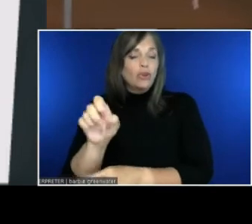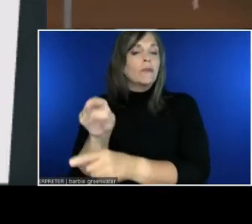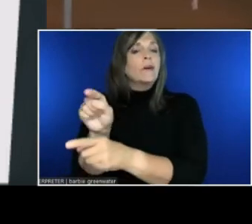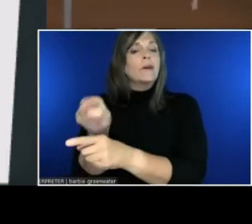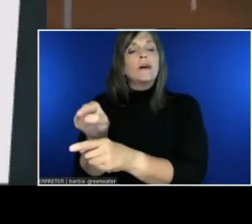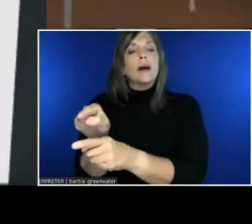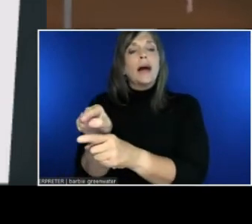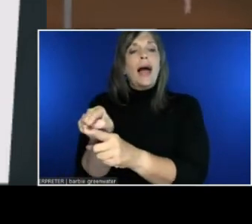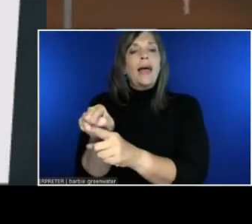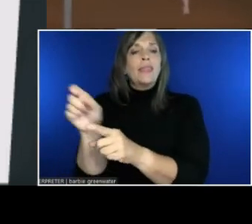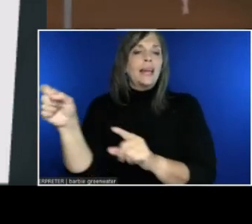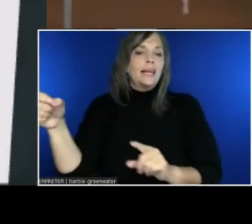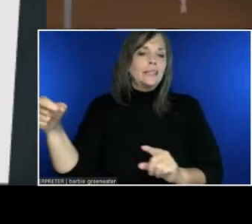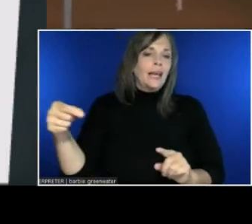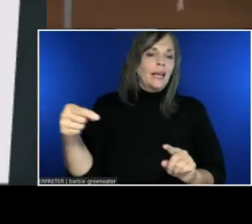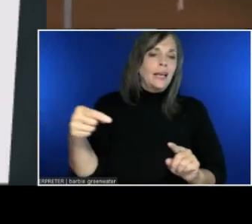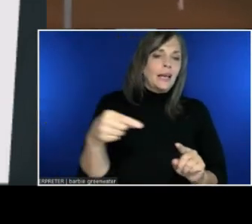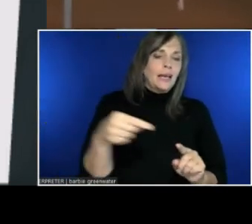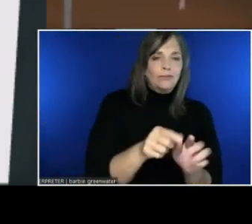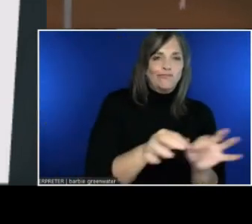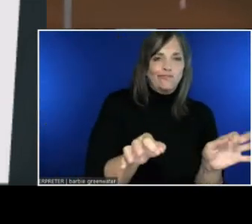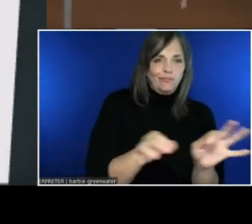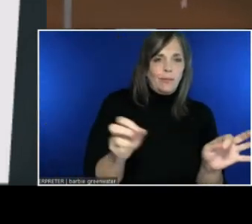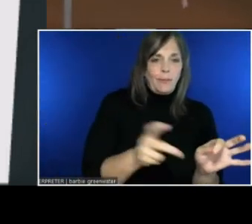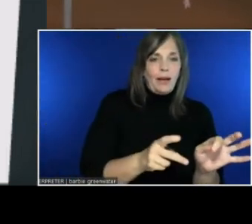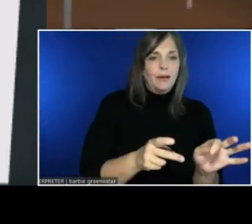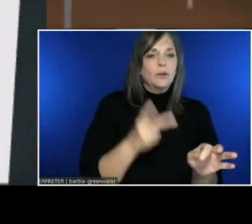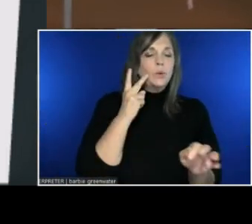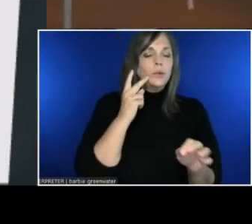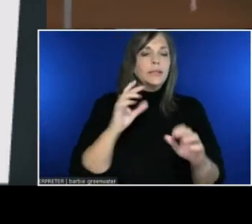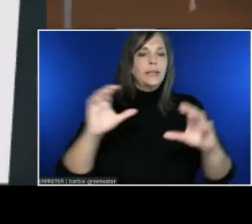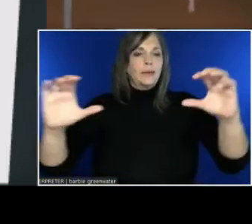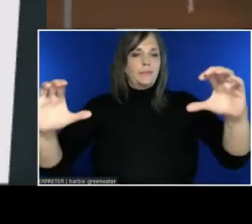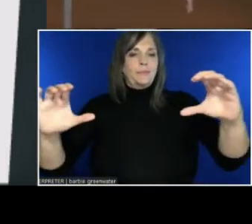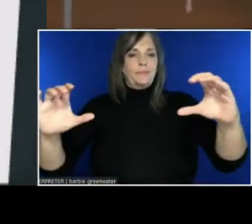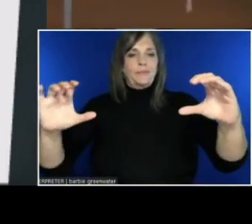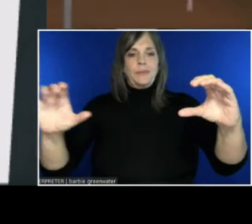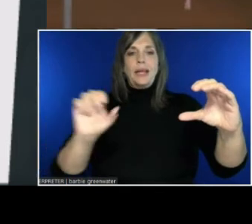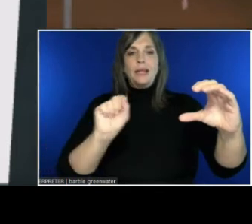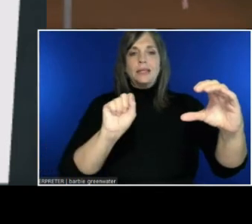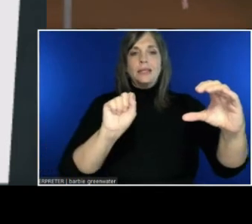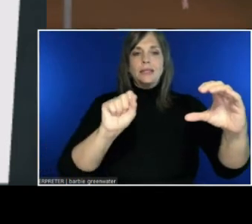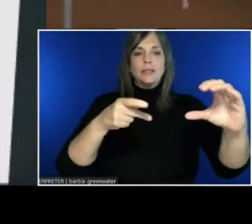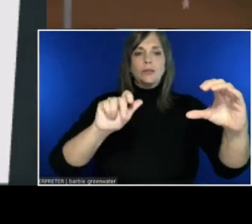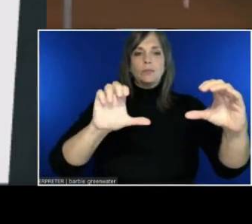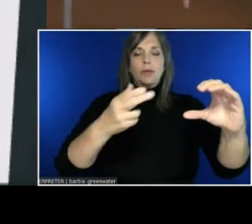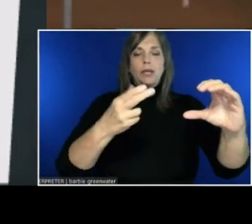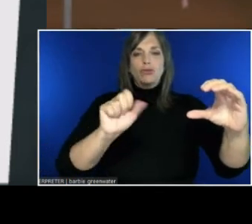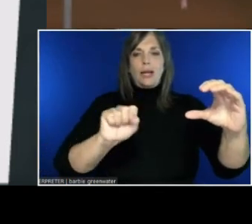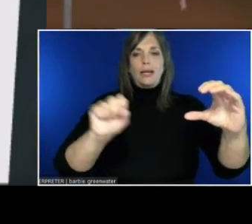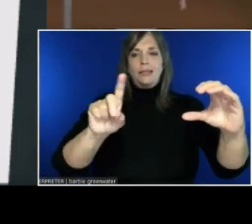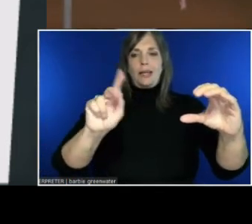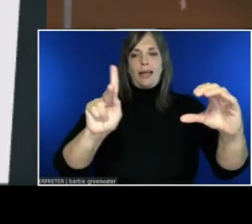But it's the area of this diagram in green. After the client gets the caption text back, it sends it to our backend.